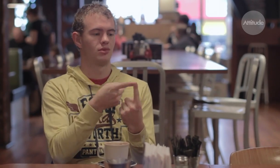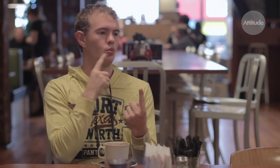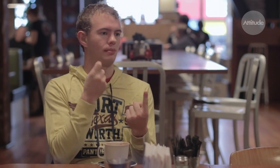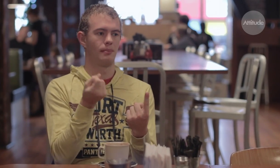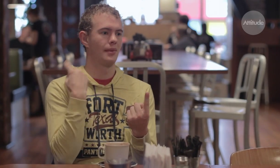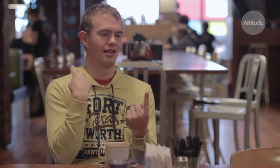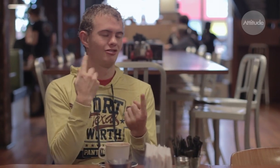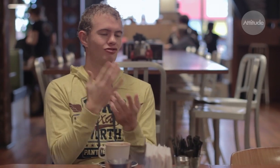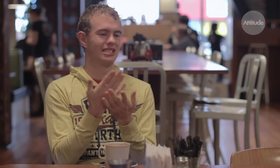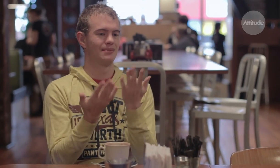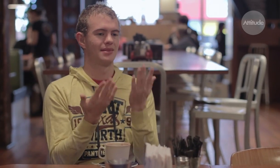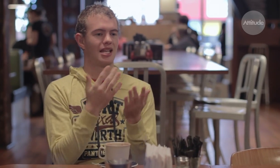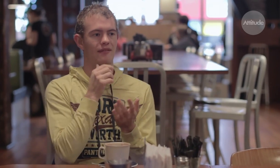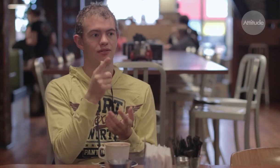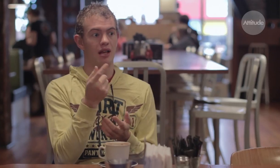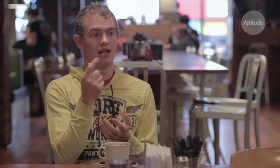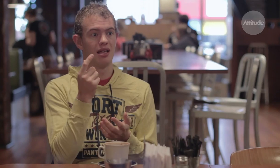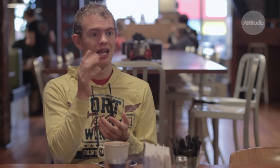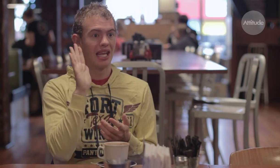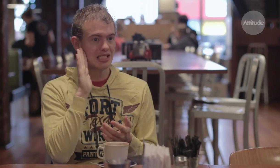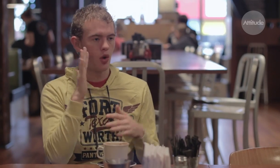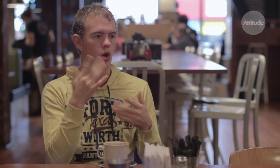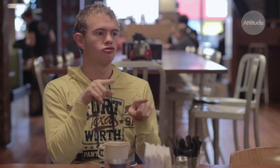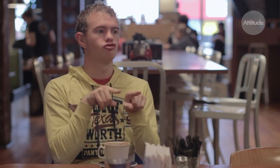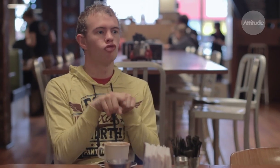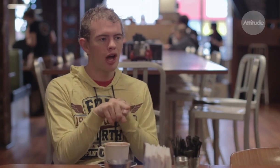what I want straight away – others just don’t get it. If they just tried to listen,